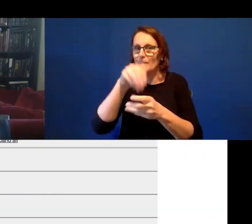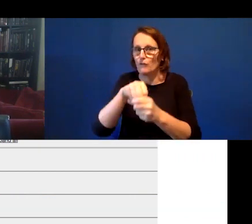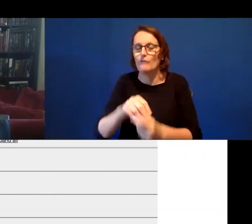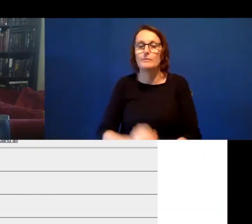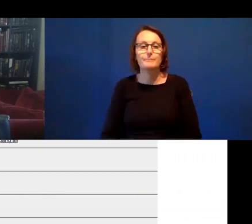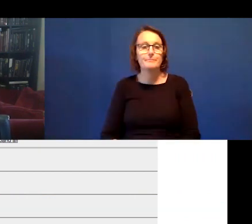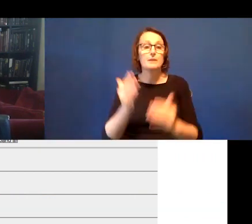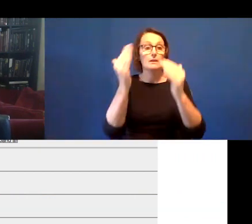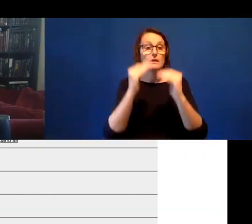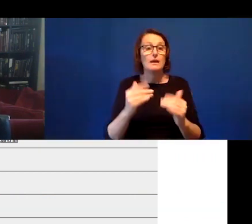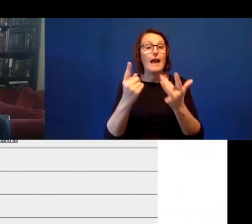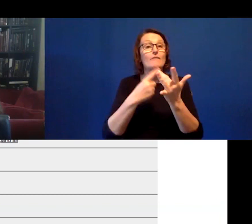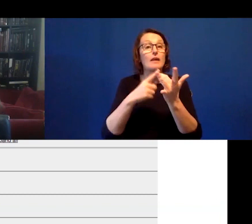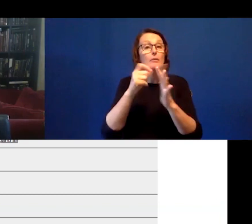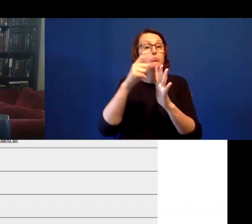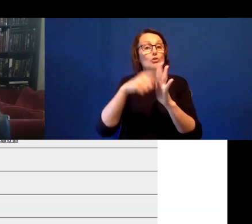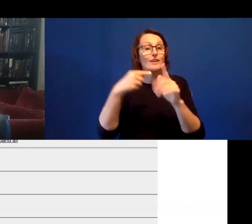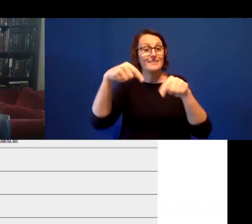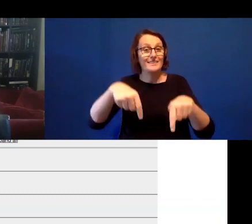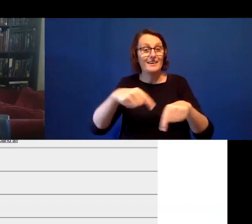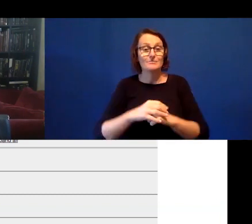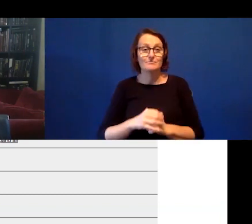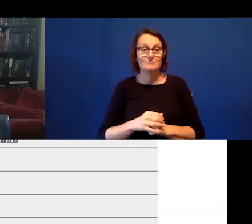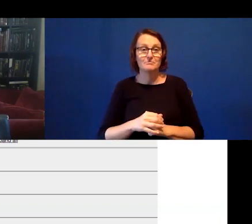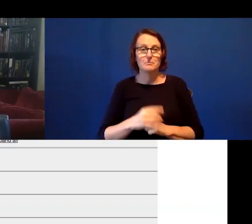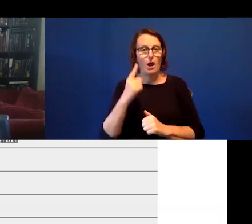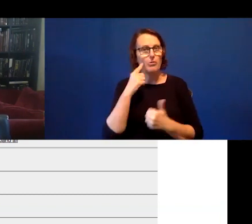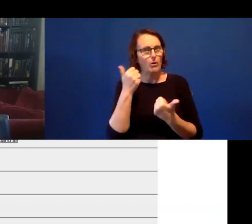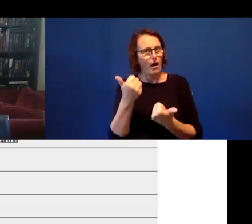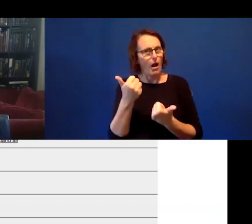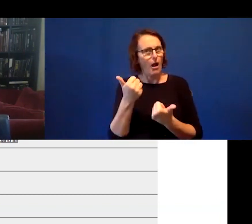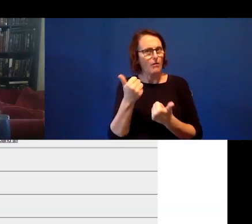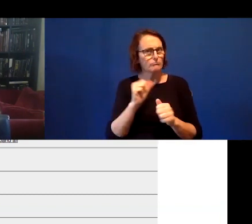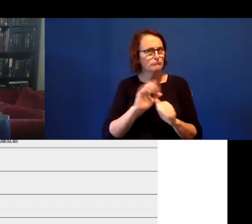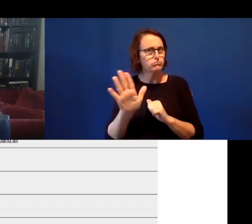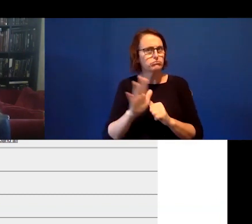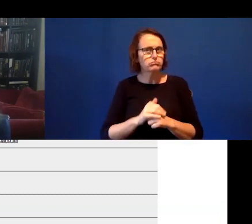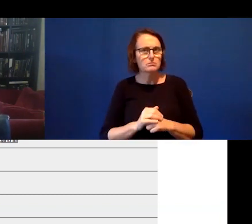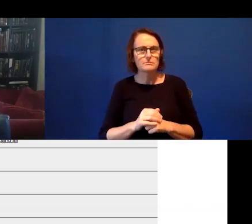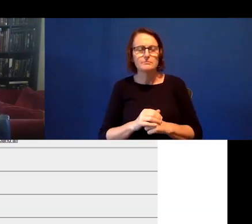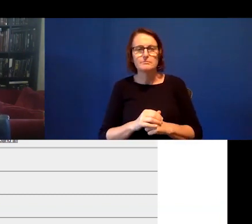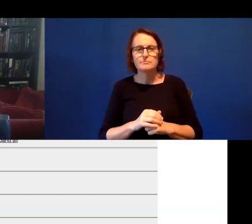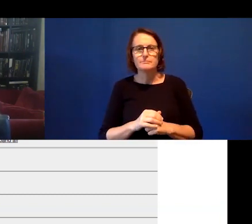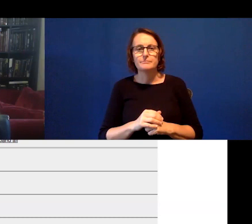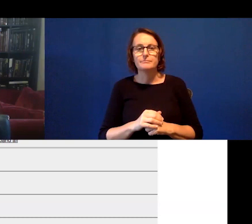Which is- why thought was really well put together. This